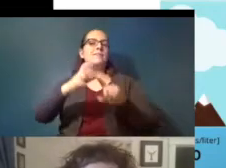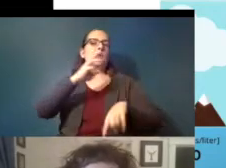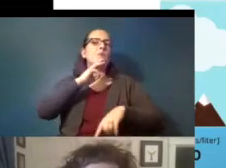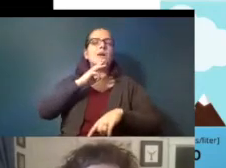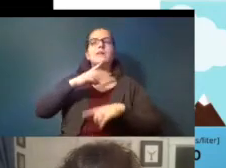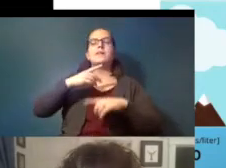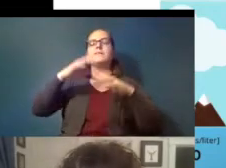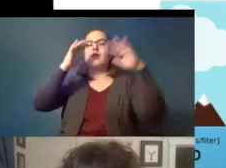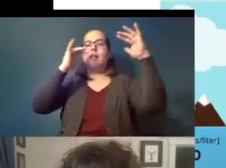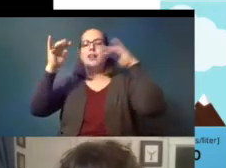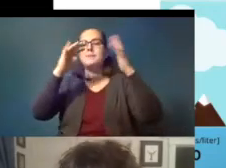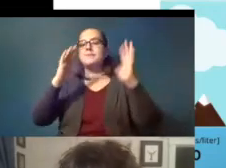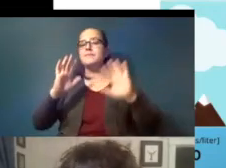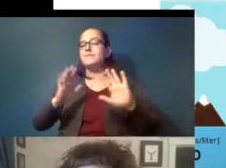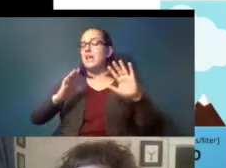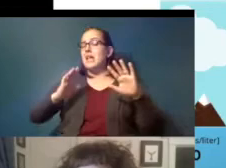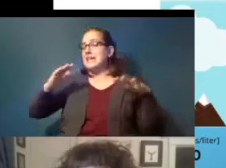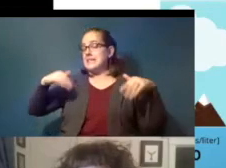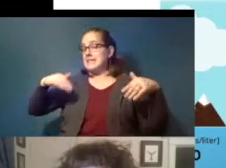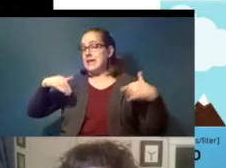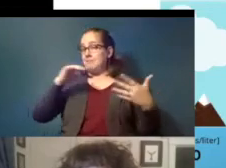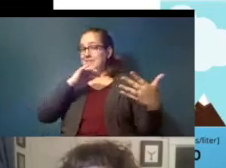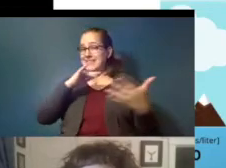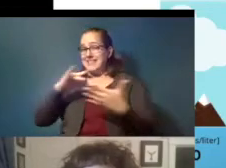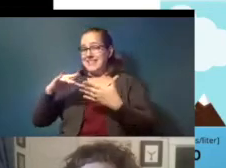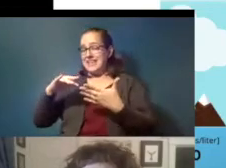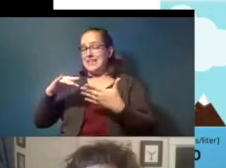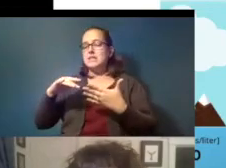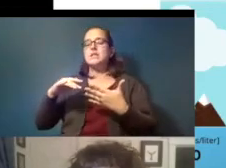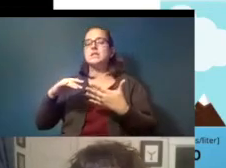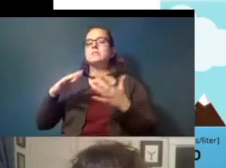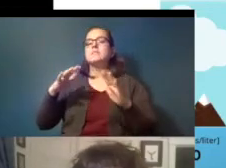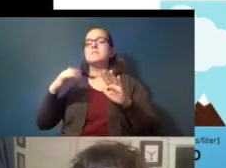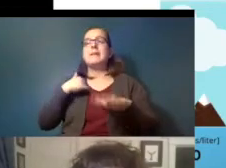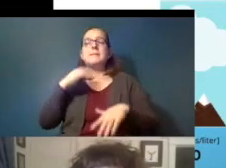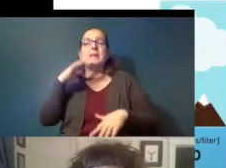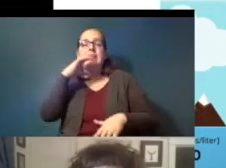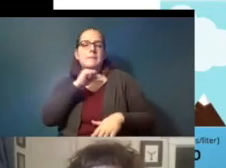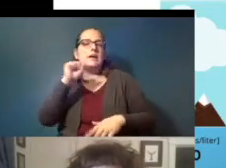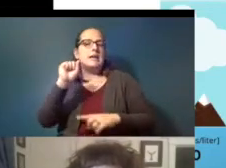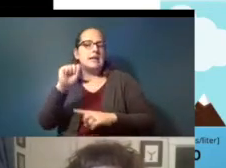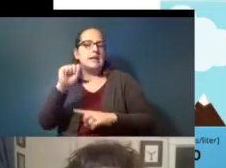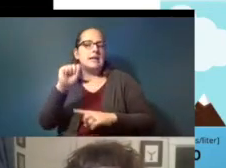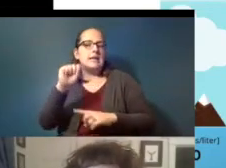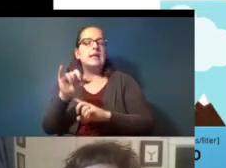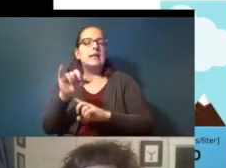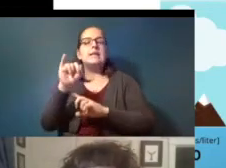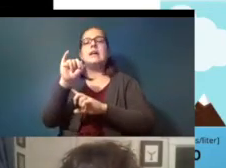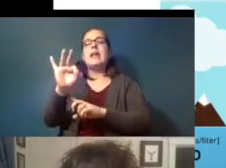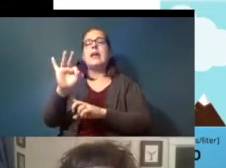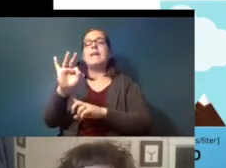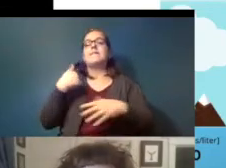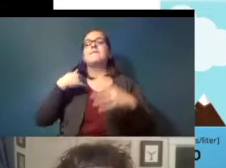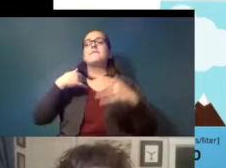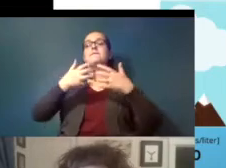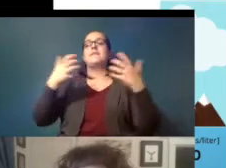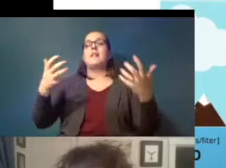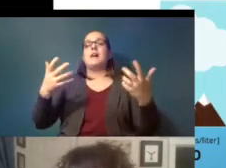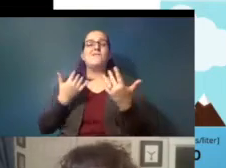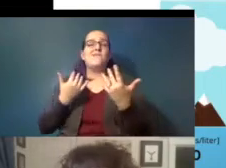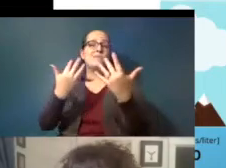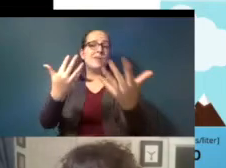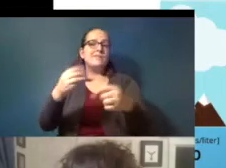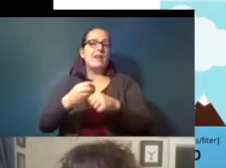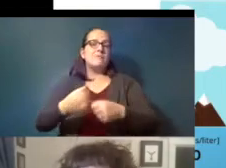that hasn't been studied much yet presumably yes if there's a lot of burning in a residential area